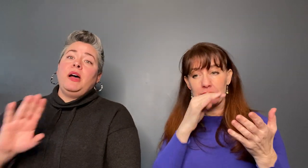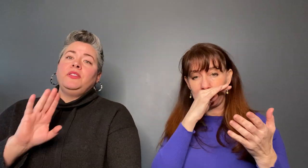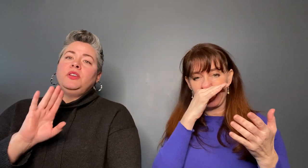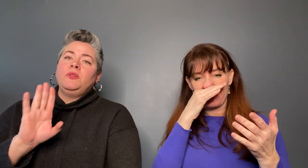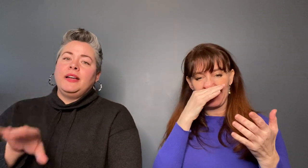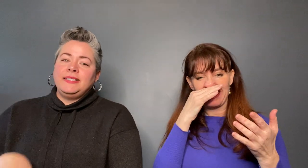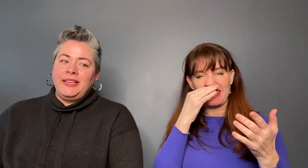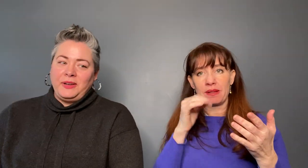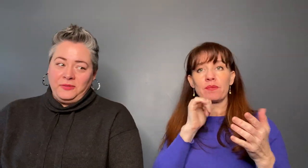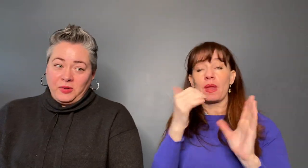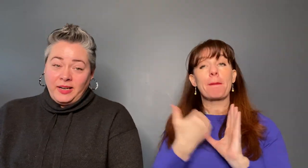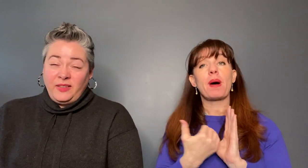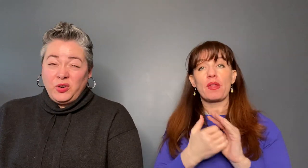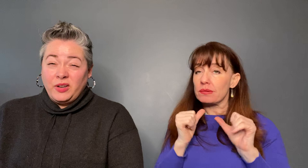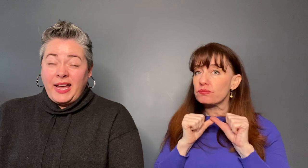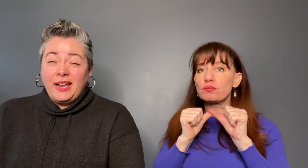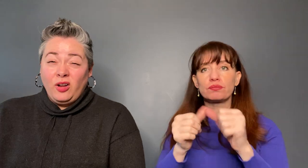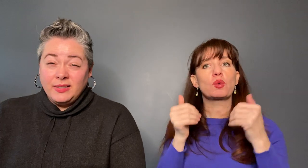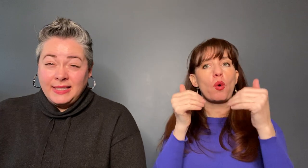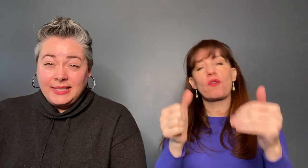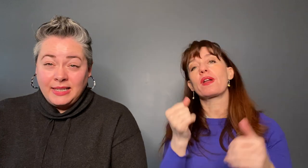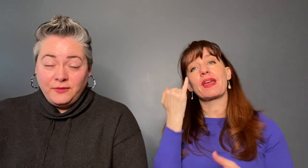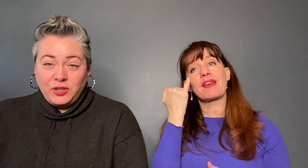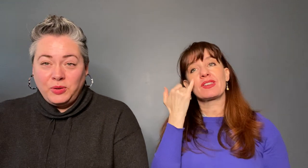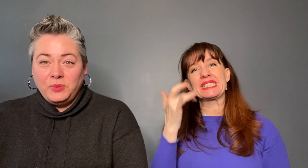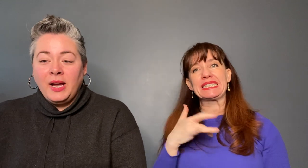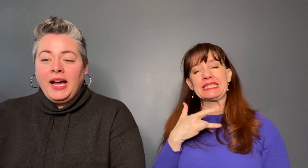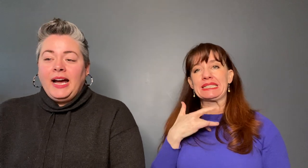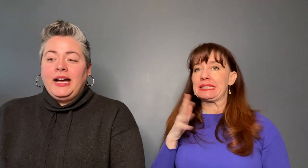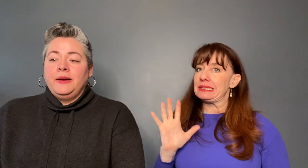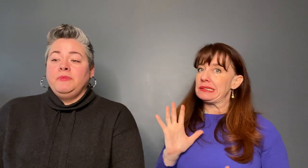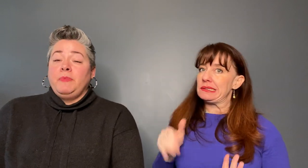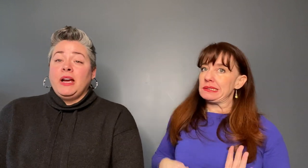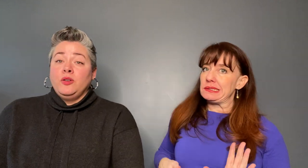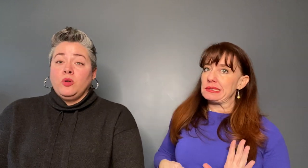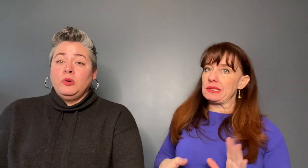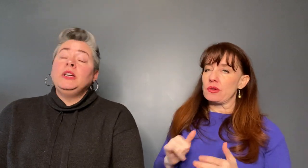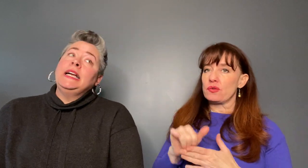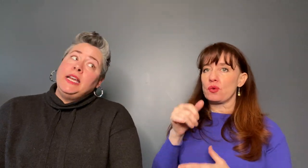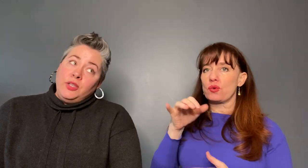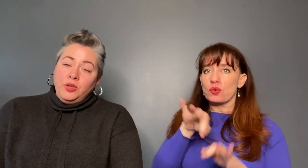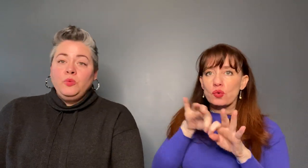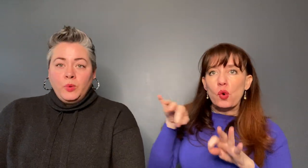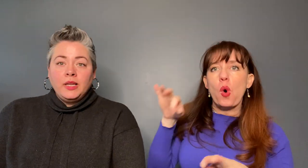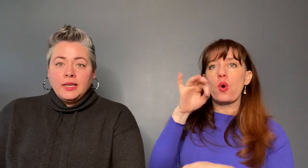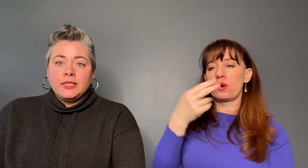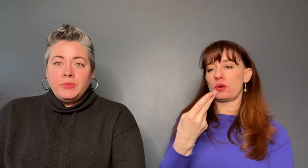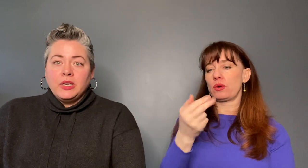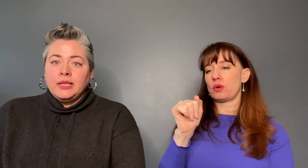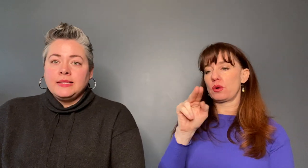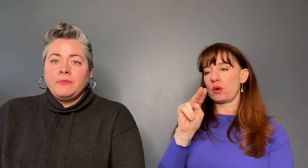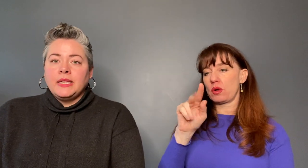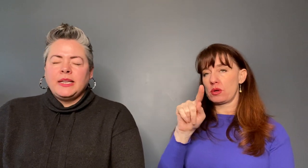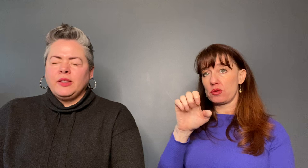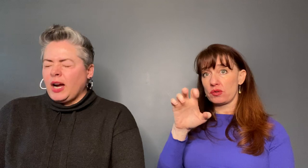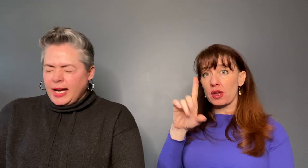I'd say go for it. If you're at all sensitive to the paranormal you will experience something down there I